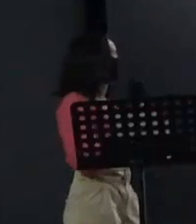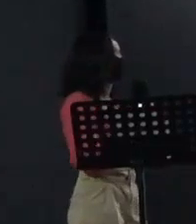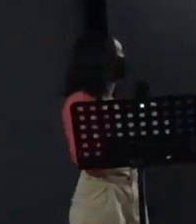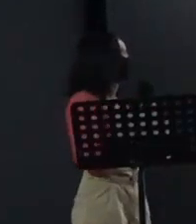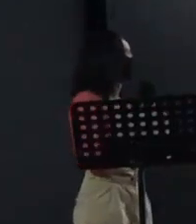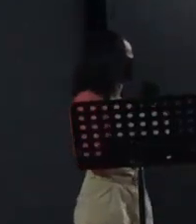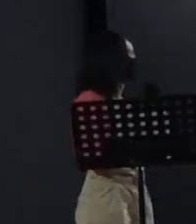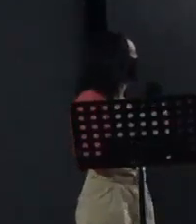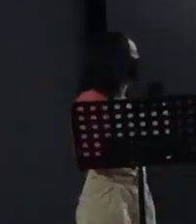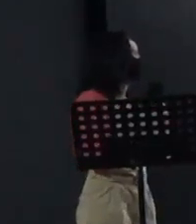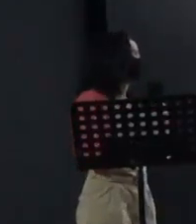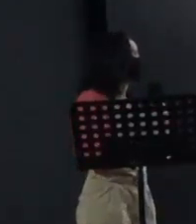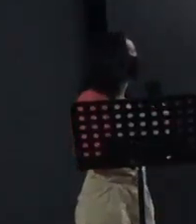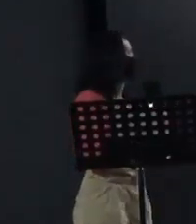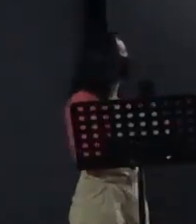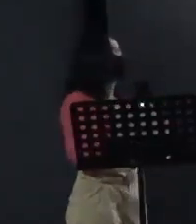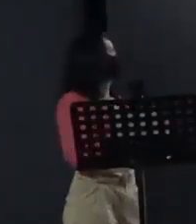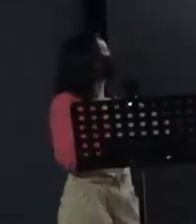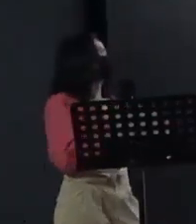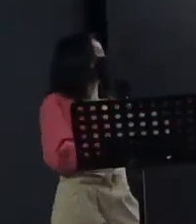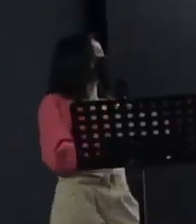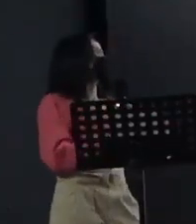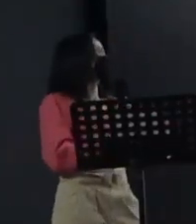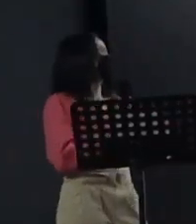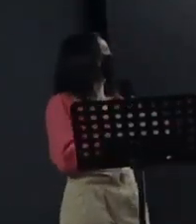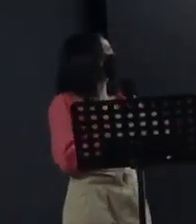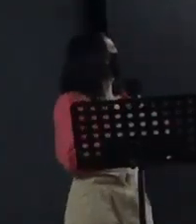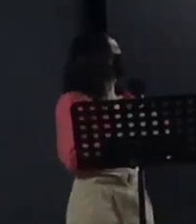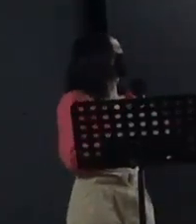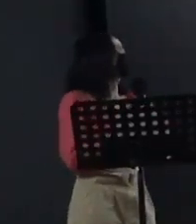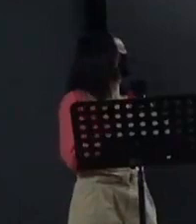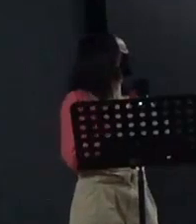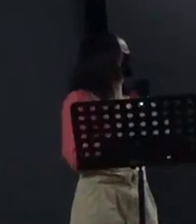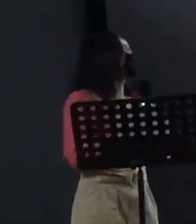but I don't know if you listen to me, yes, we listen to you, listen to me,